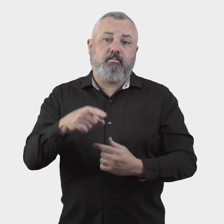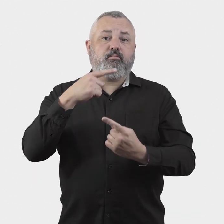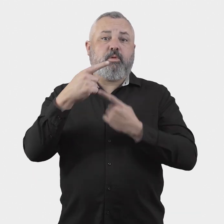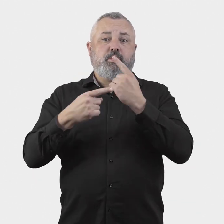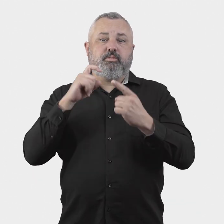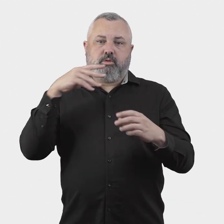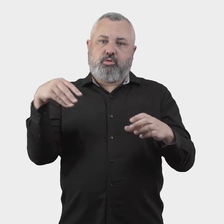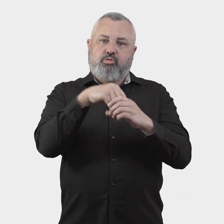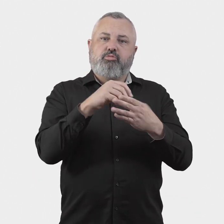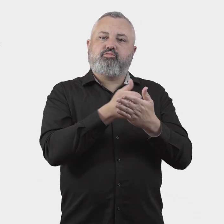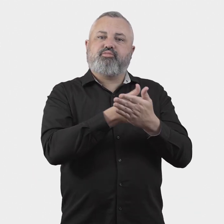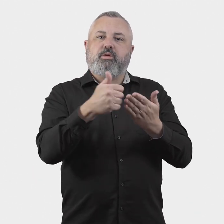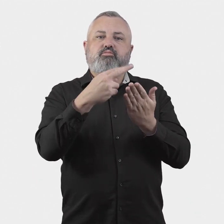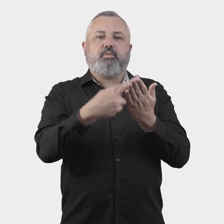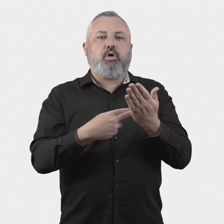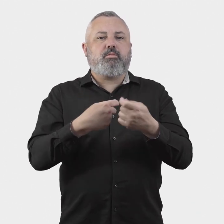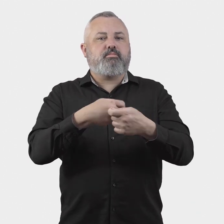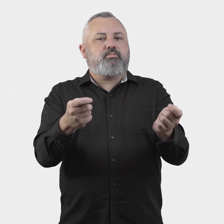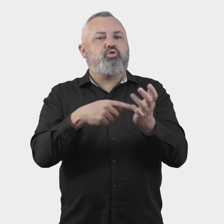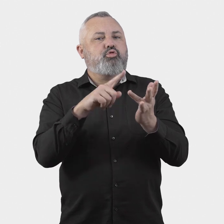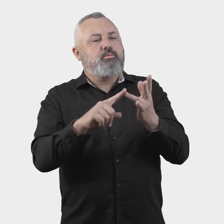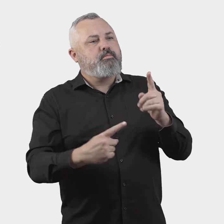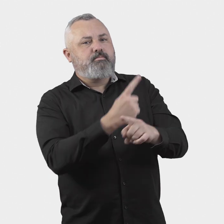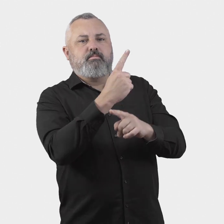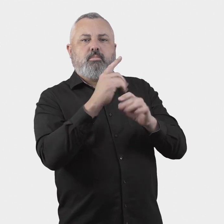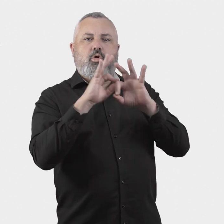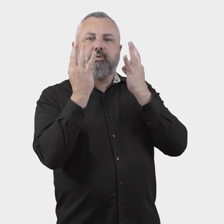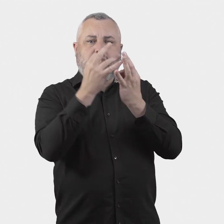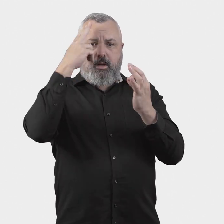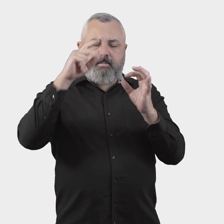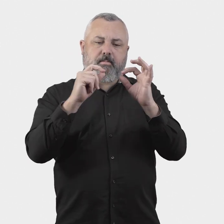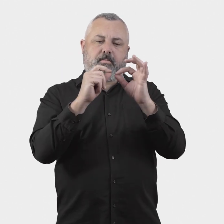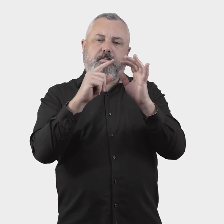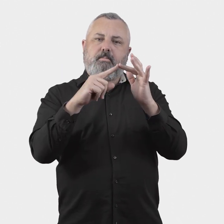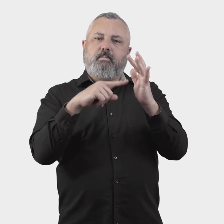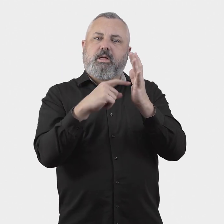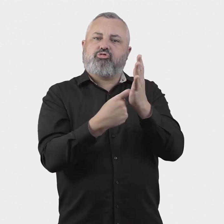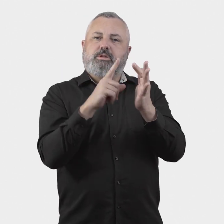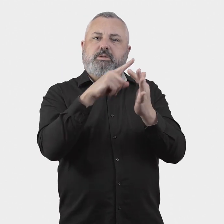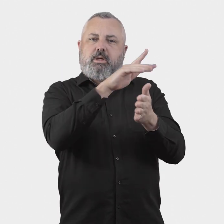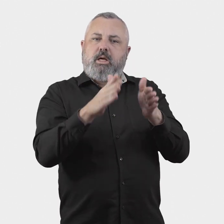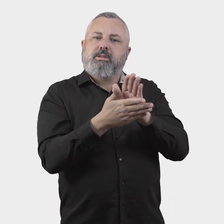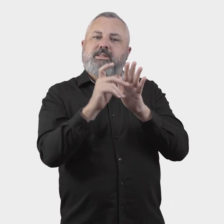Airlines will be required to report the reasons for cancellations and delays of flights as part of their regular reporting of flight data to BITRE, within